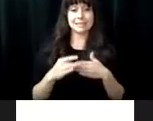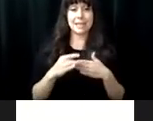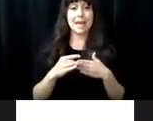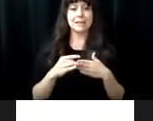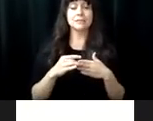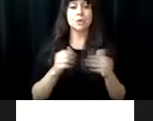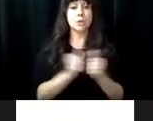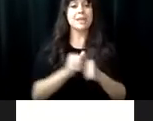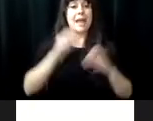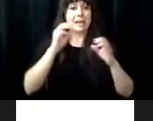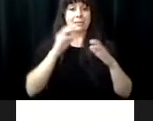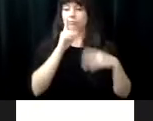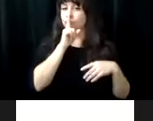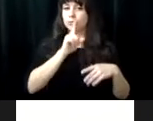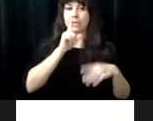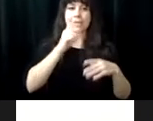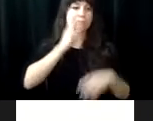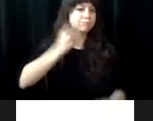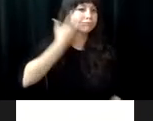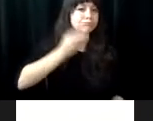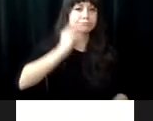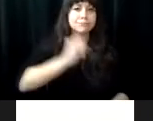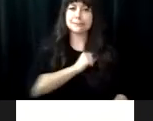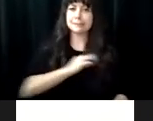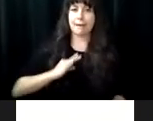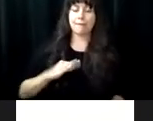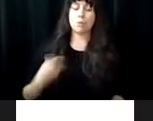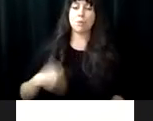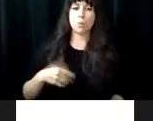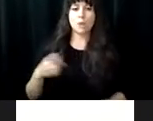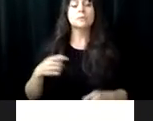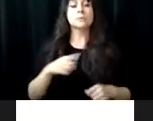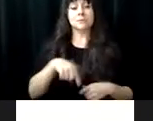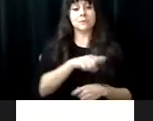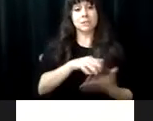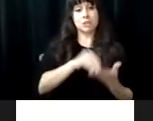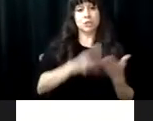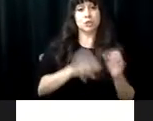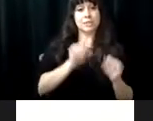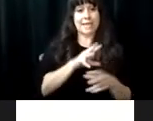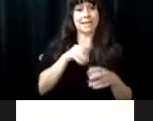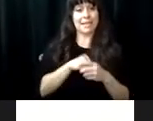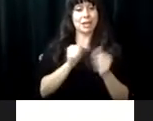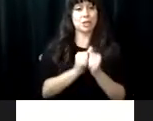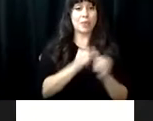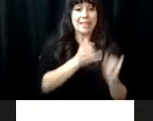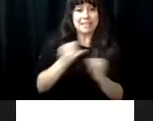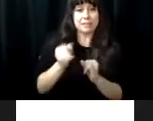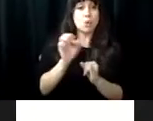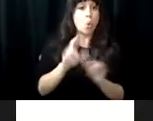possible if you are blind. The class is led by experienced staff. Students also have the opportunity to